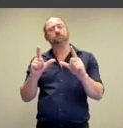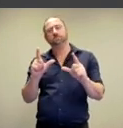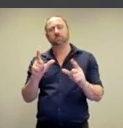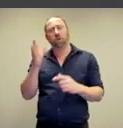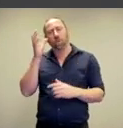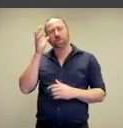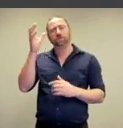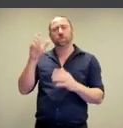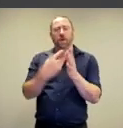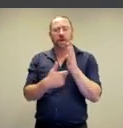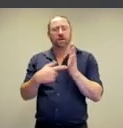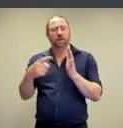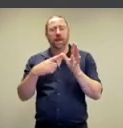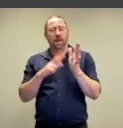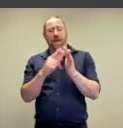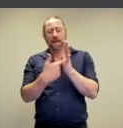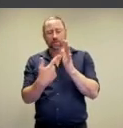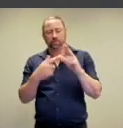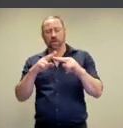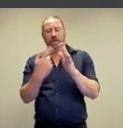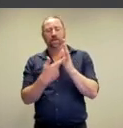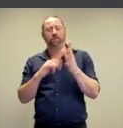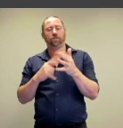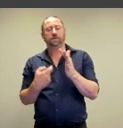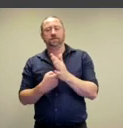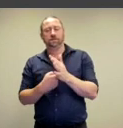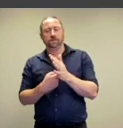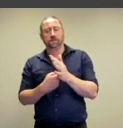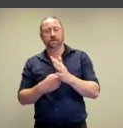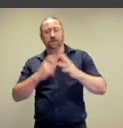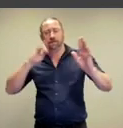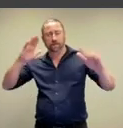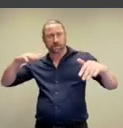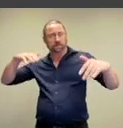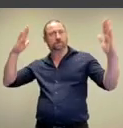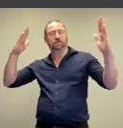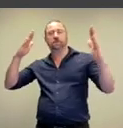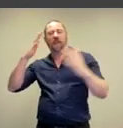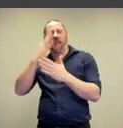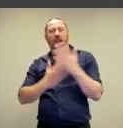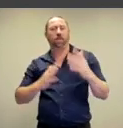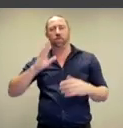really interesting conceptual artist,